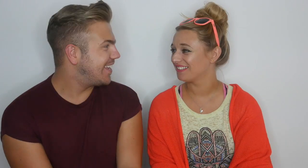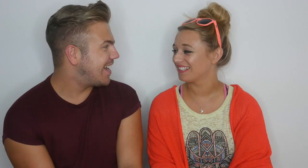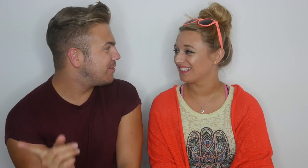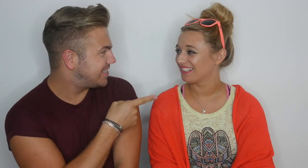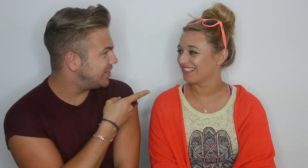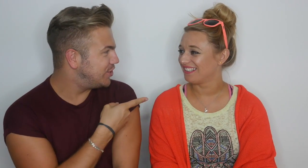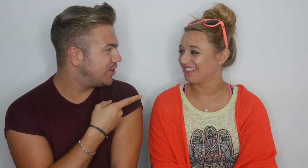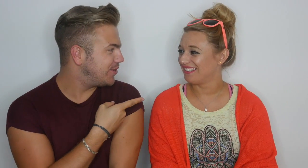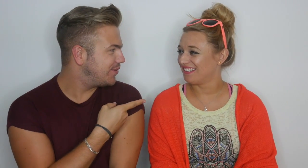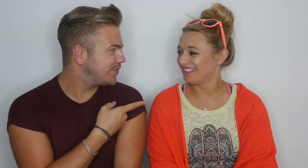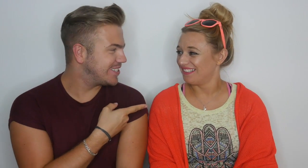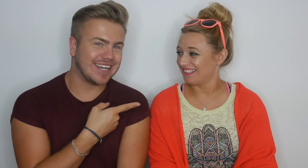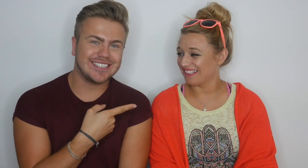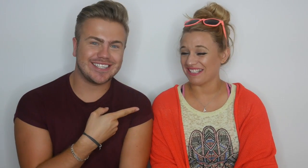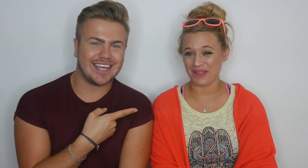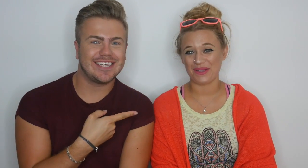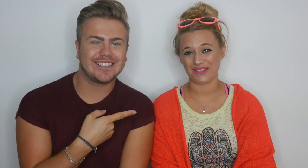And I'm gonna teach you the signs to this.